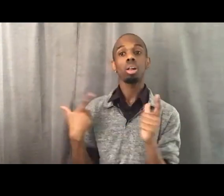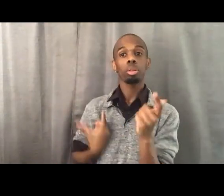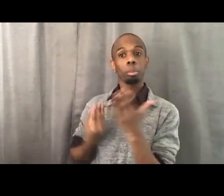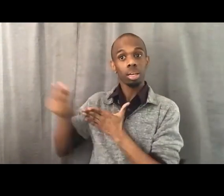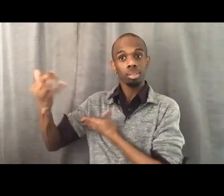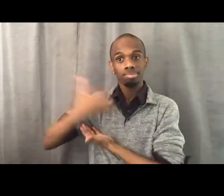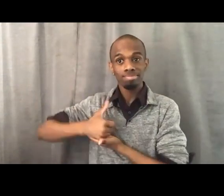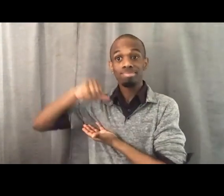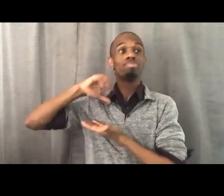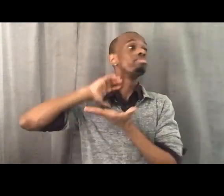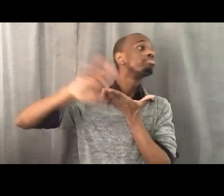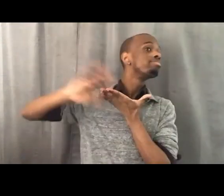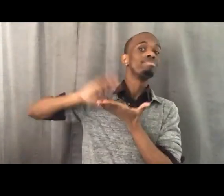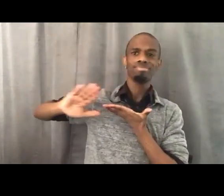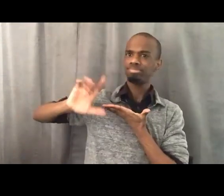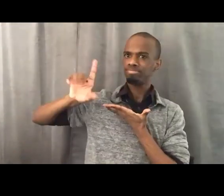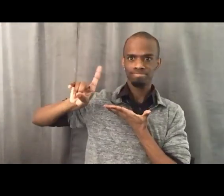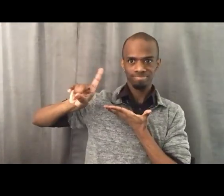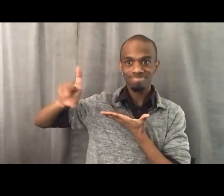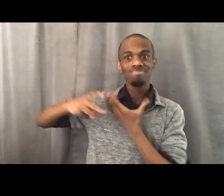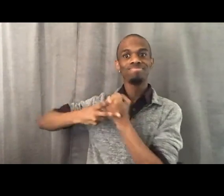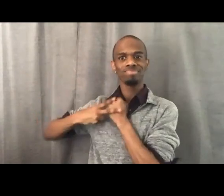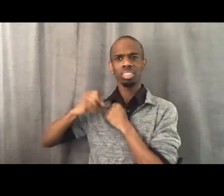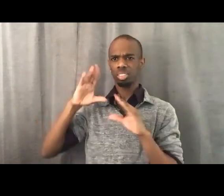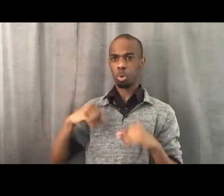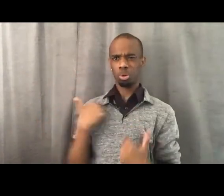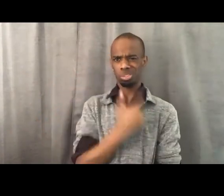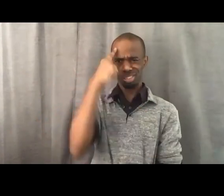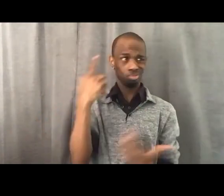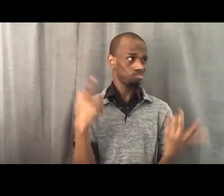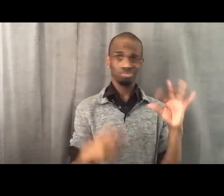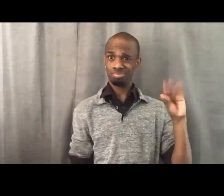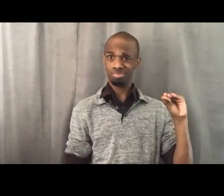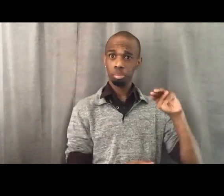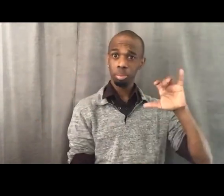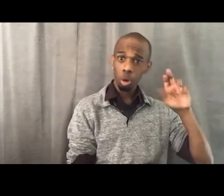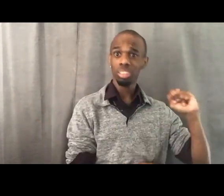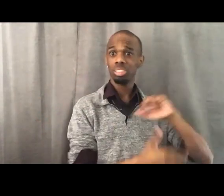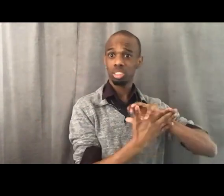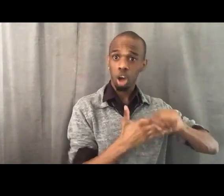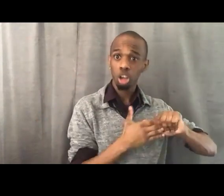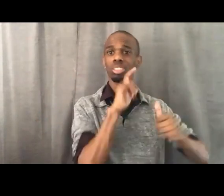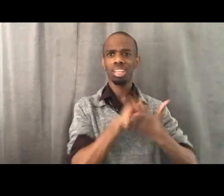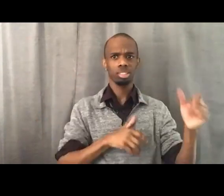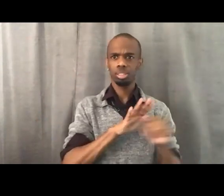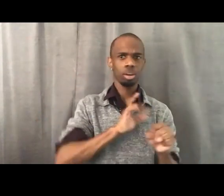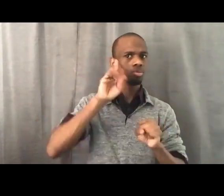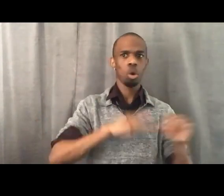So I think we were thinking, well, $90 million is enough to move towards institution building. So of course,